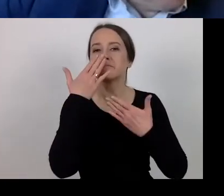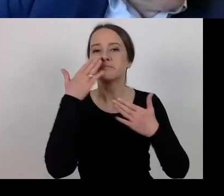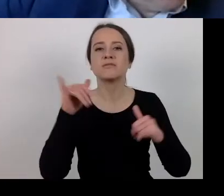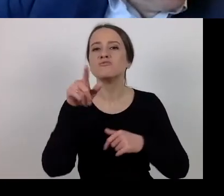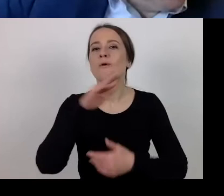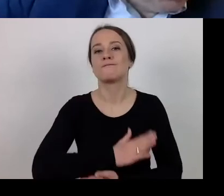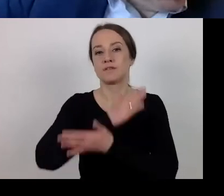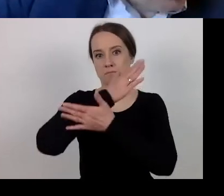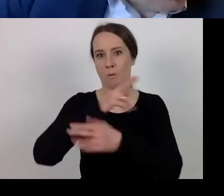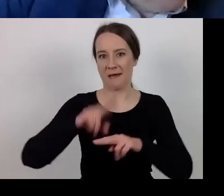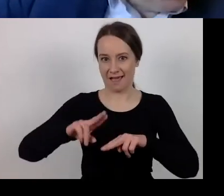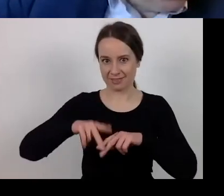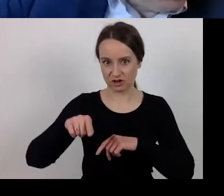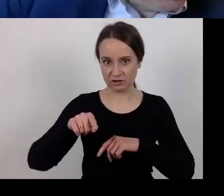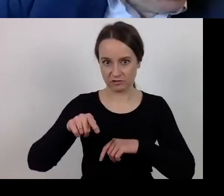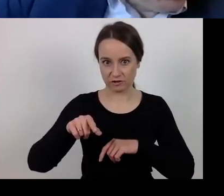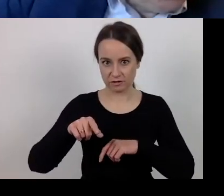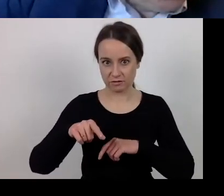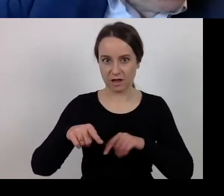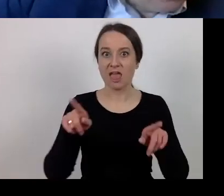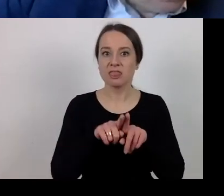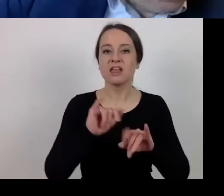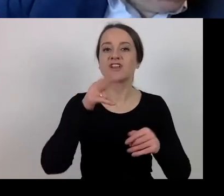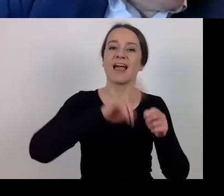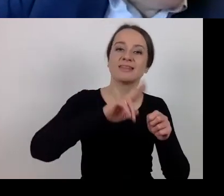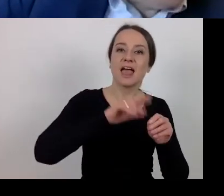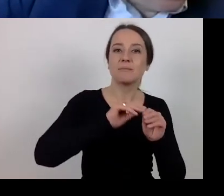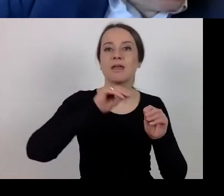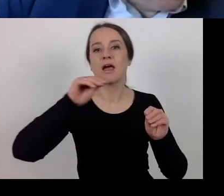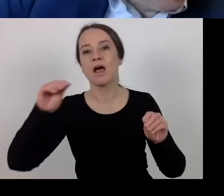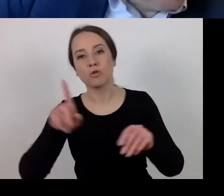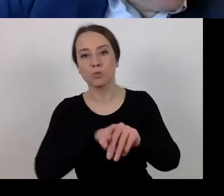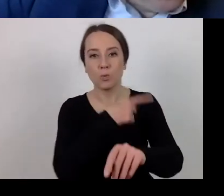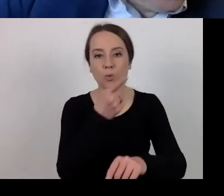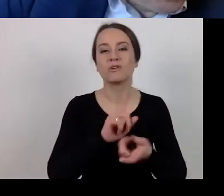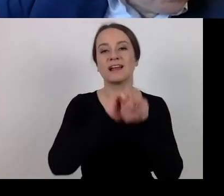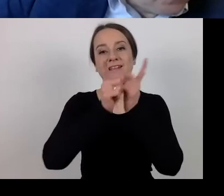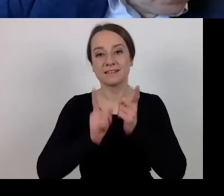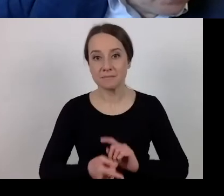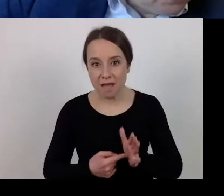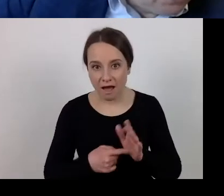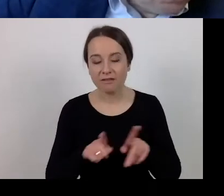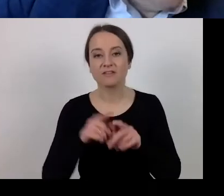It is about lengthening the project implementation period, the revision of its factual and financial scope,